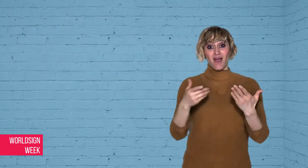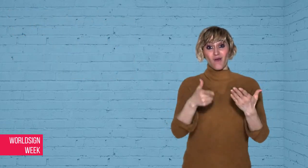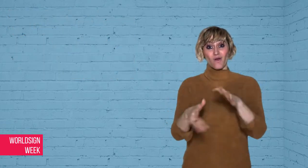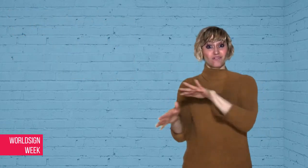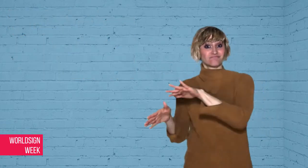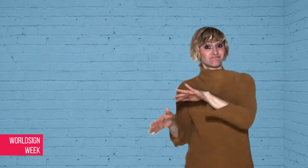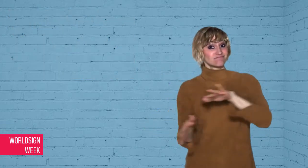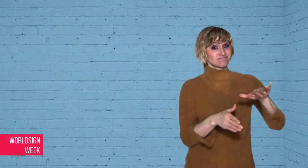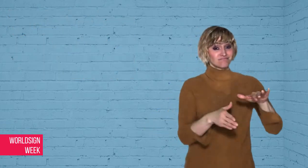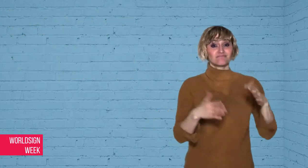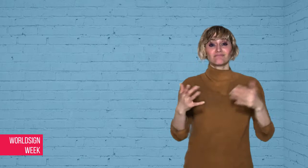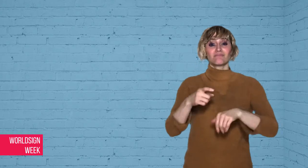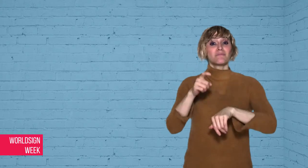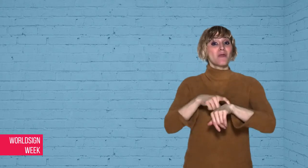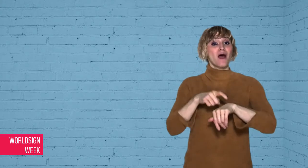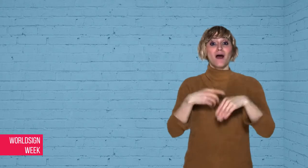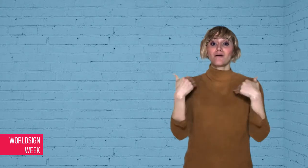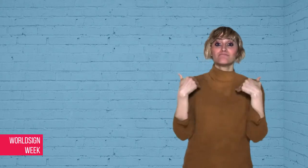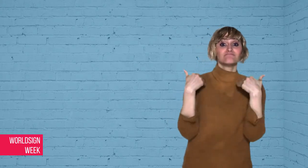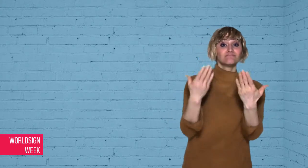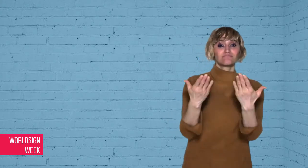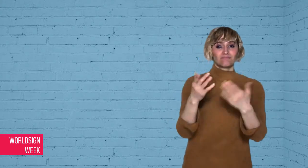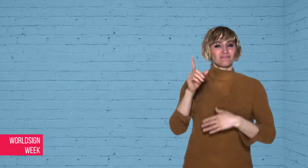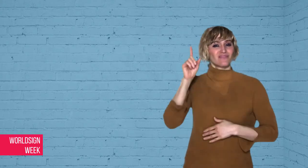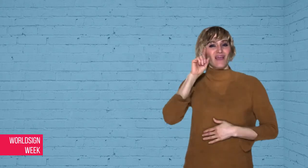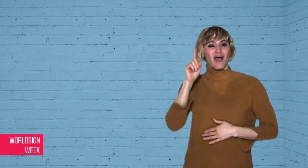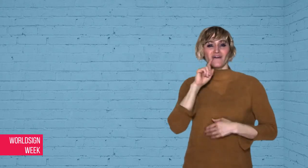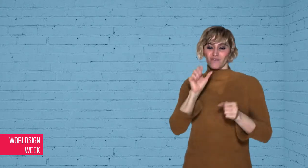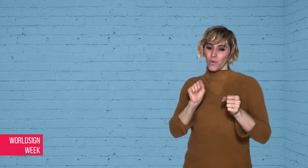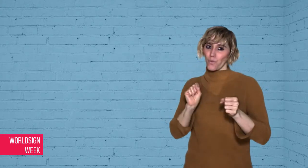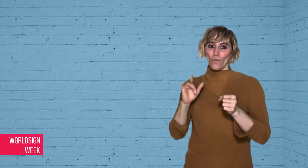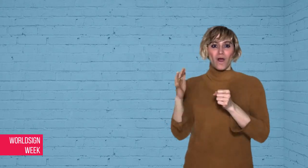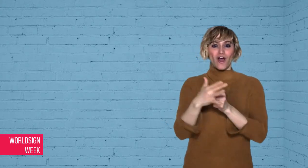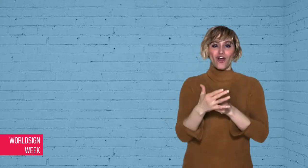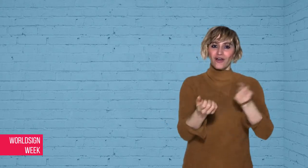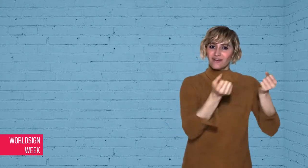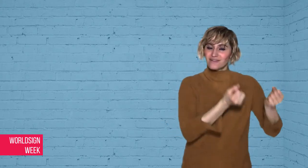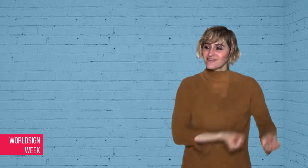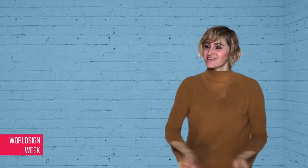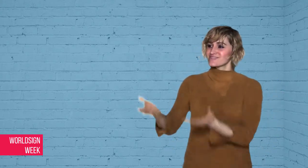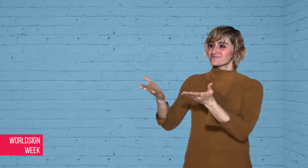It’s time for Deaf news - DeafWire!